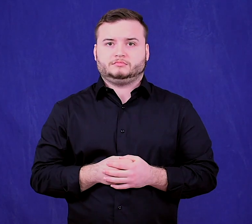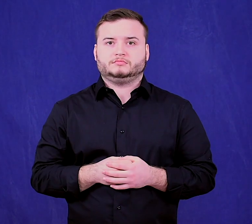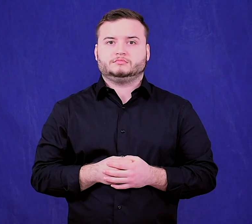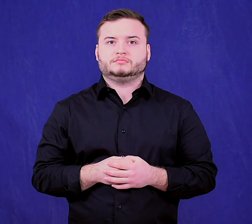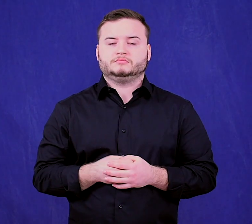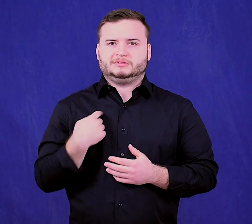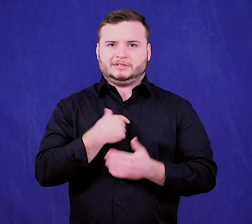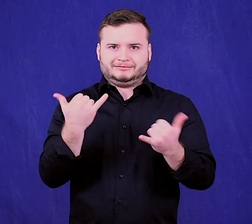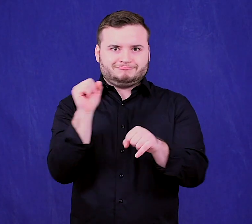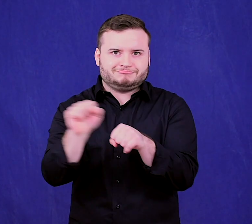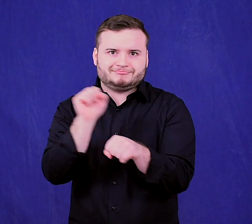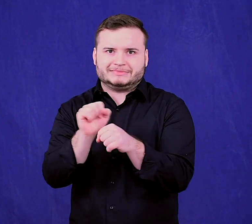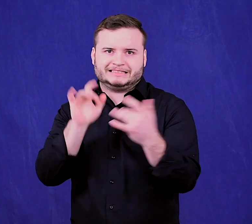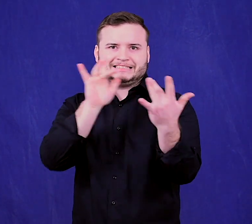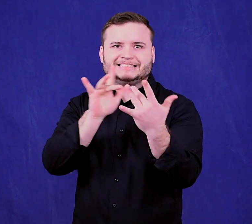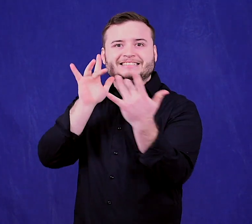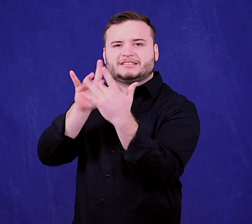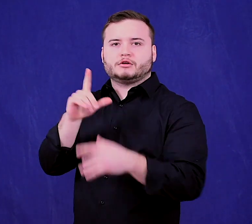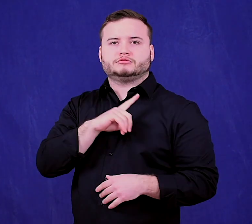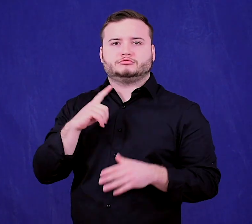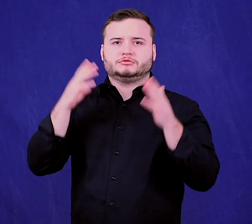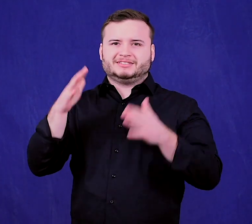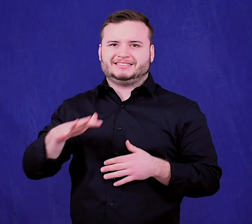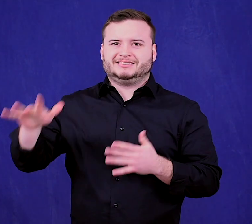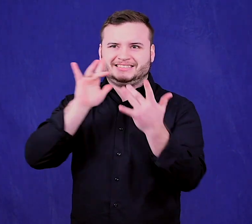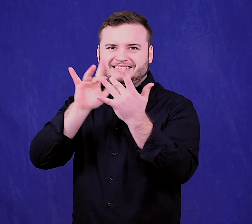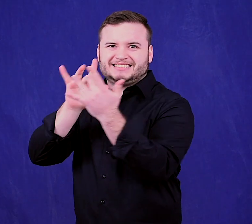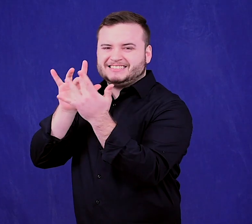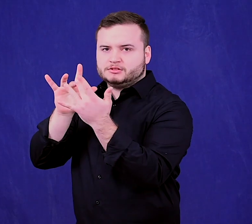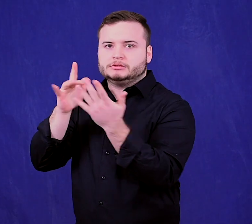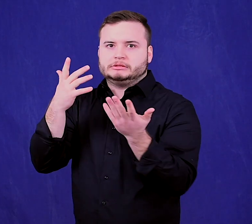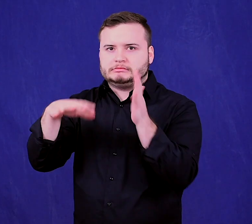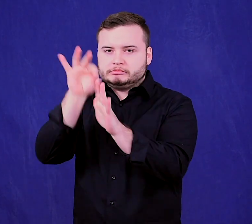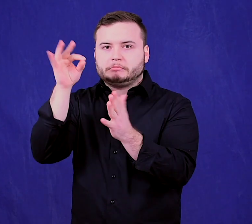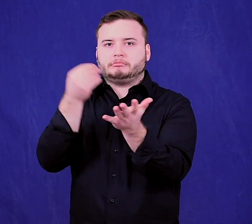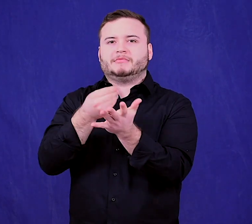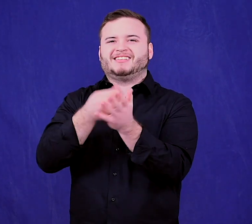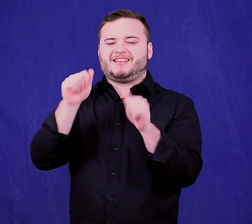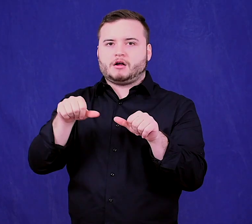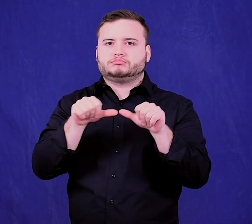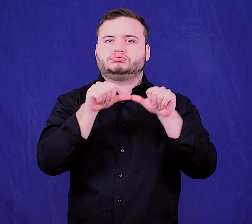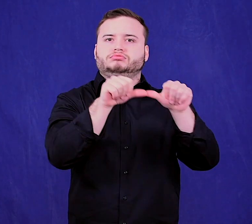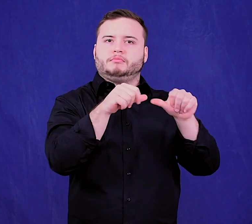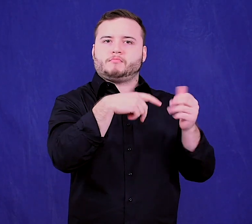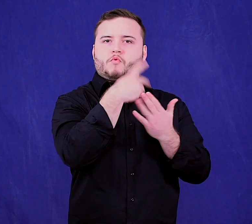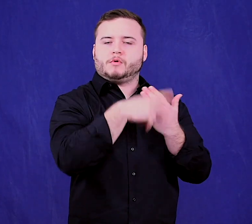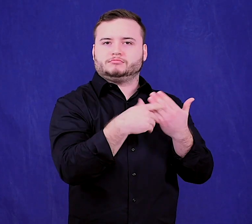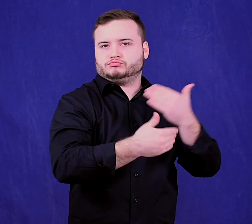We are actively reaching out to legislators to find funding to allow the program to continue.